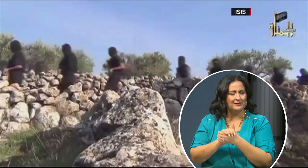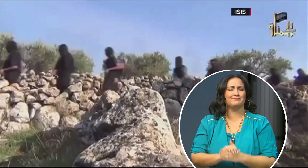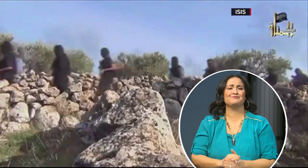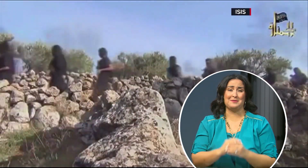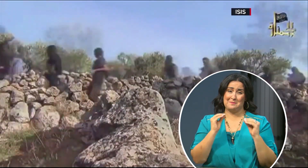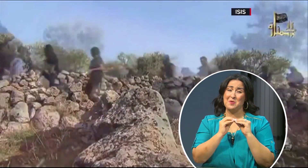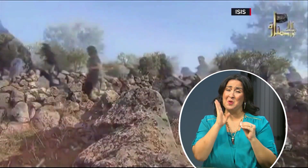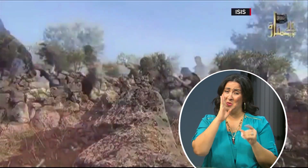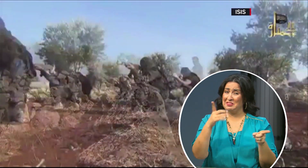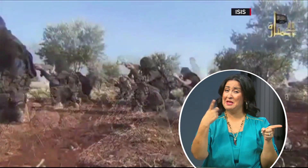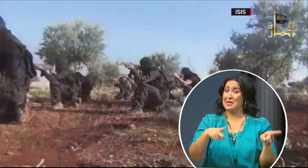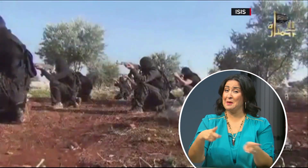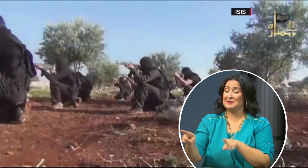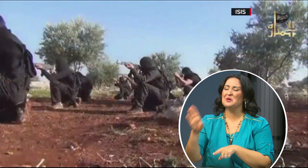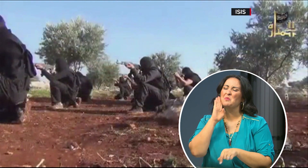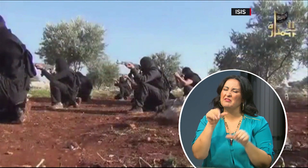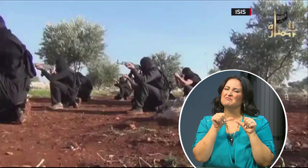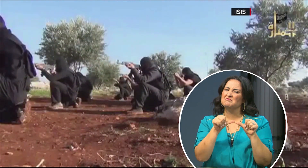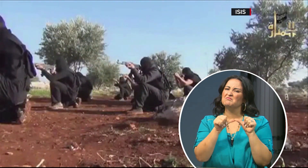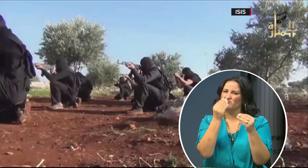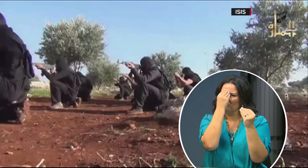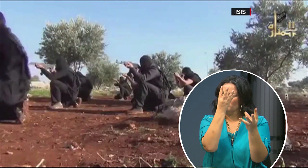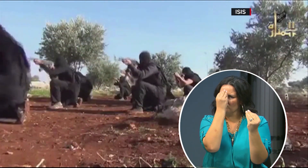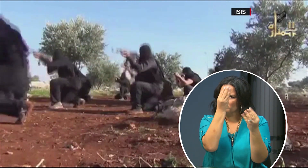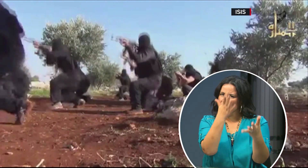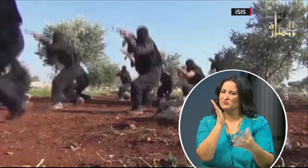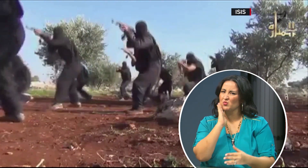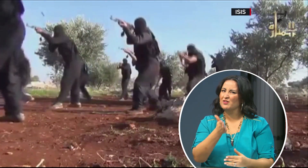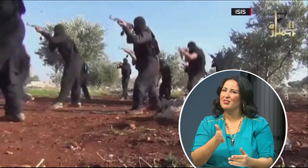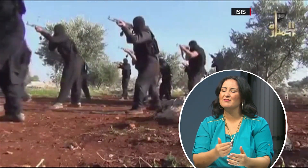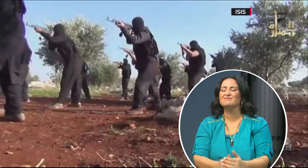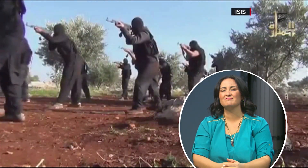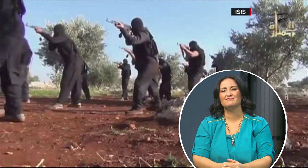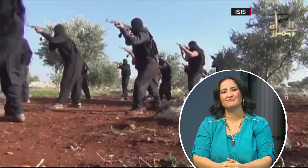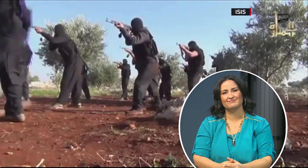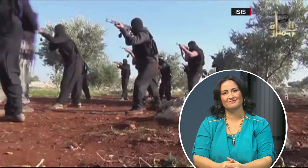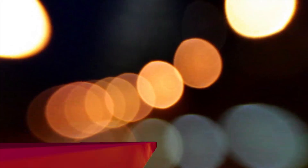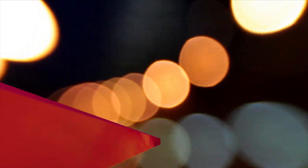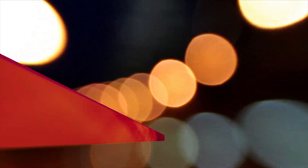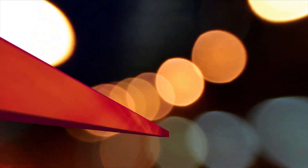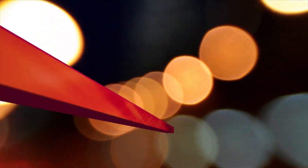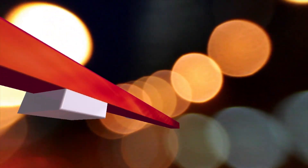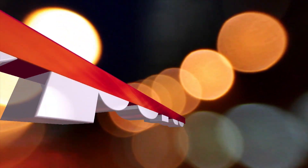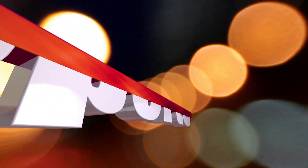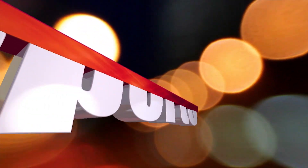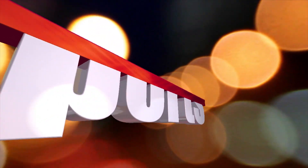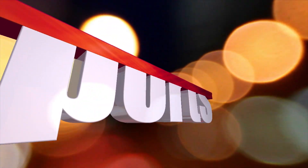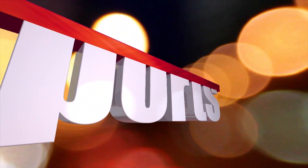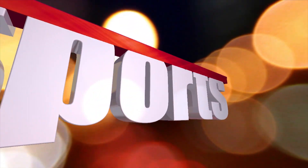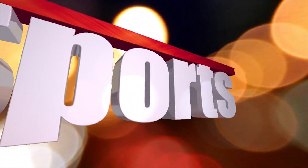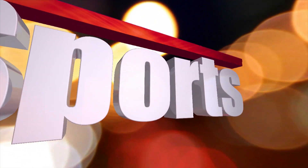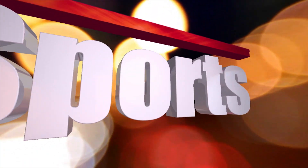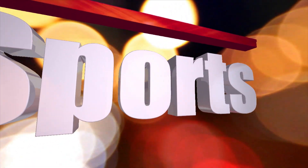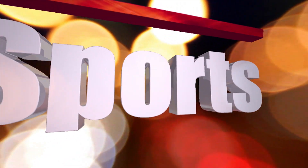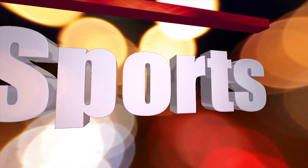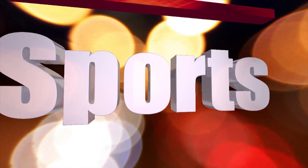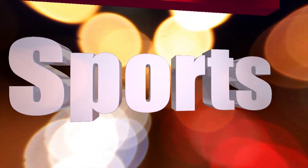We will keep you updated as more happens. And Now for a look at what's happening in Sports.